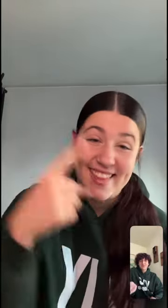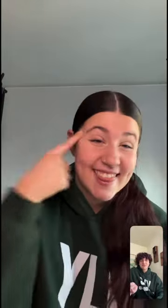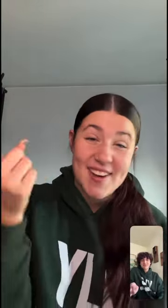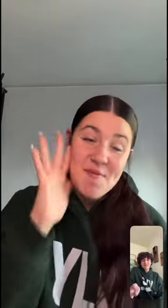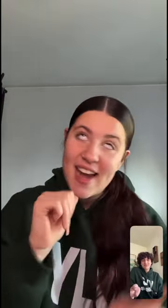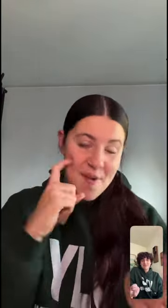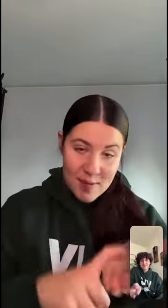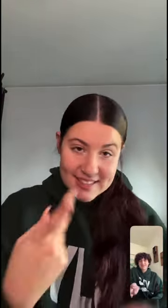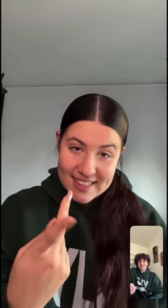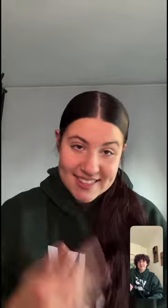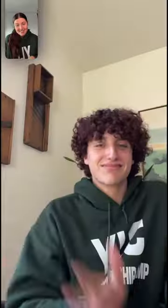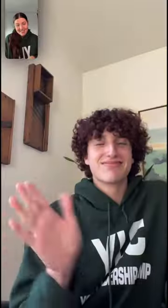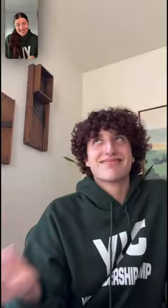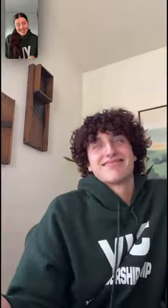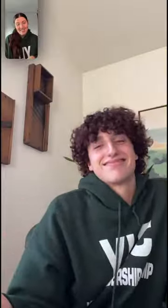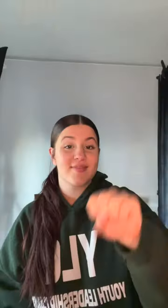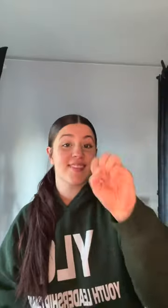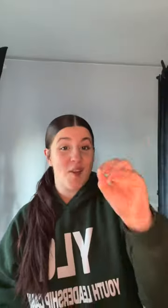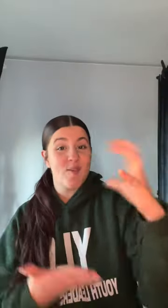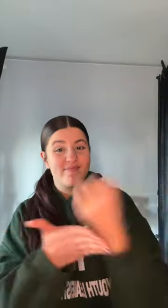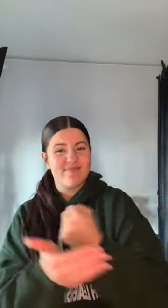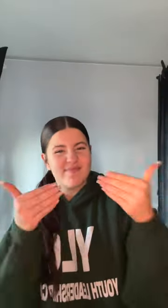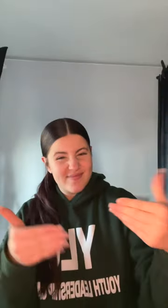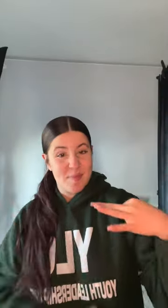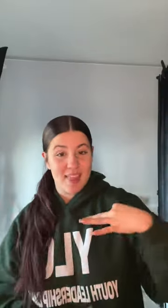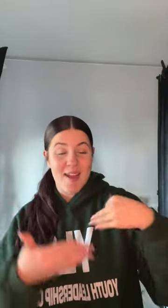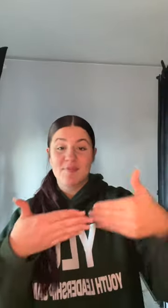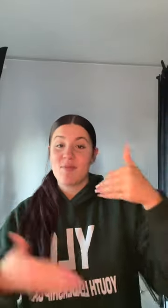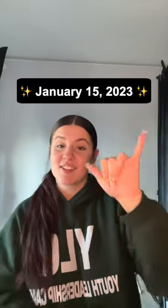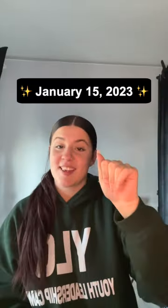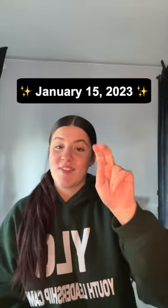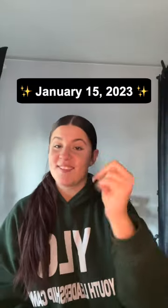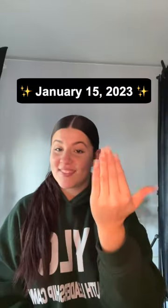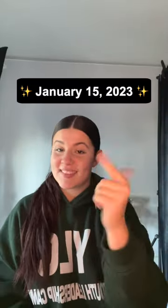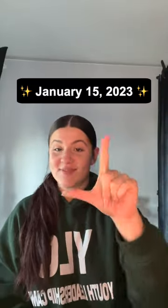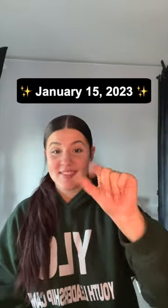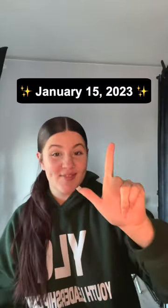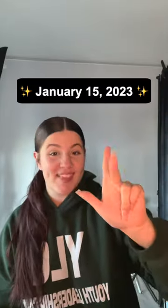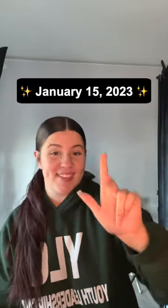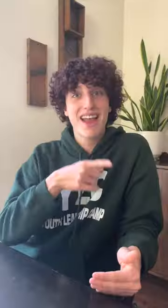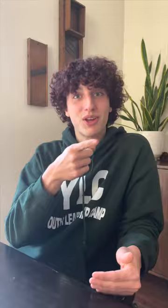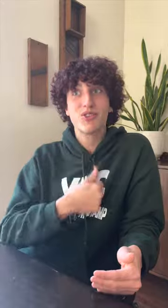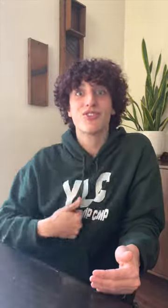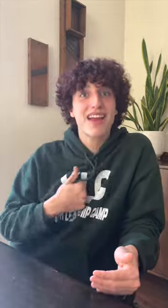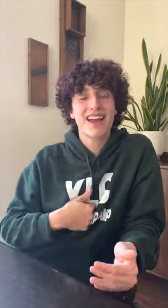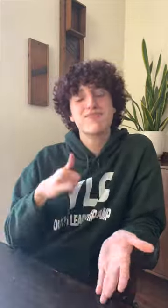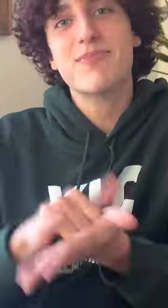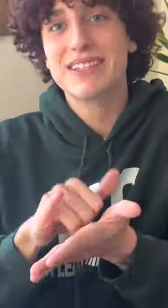Like, they wouldn’t recognize us? So, apply by January 15th, 2023! YOU WON’T REGRET IT!